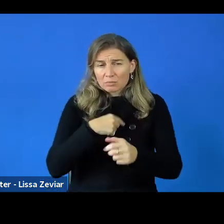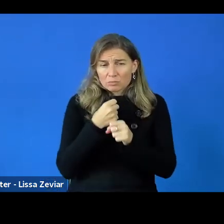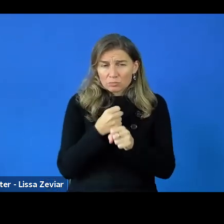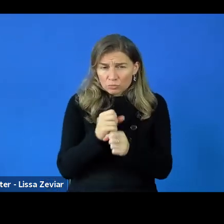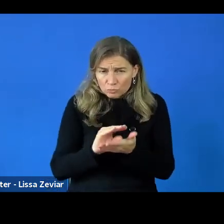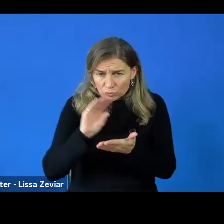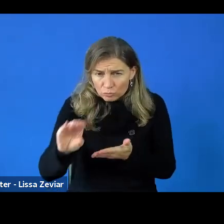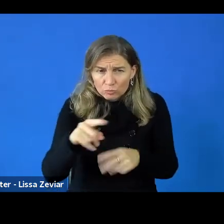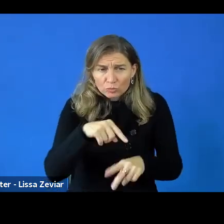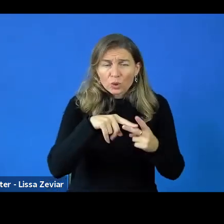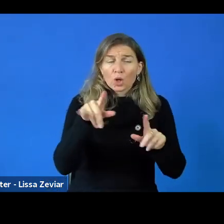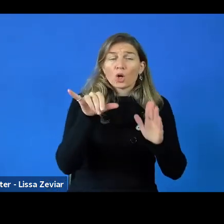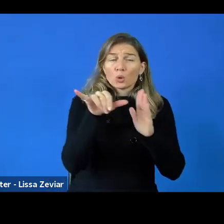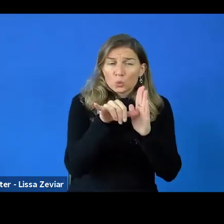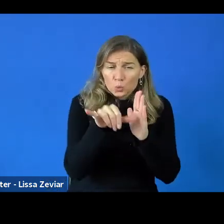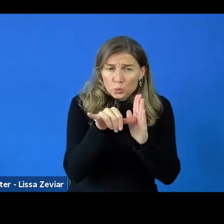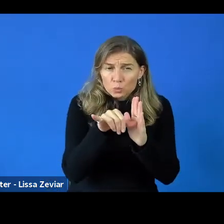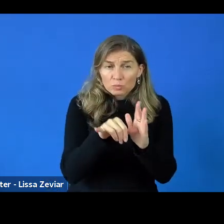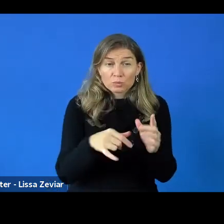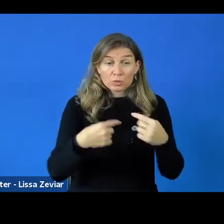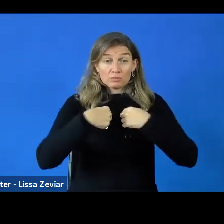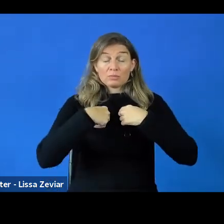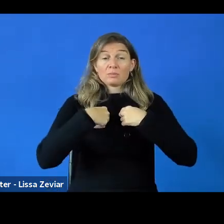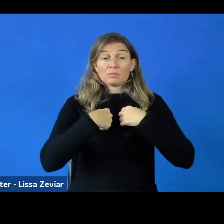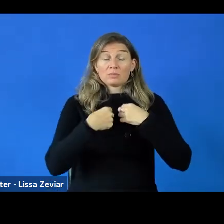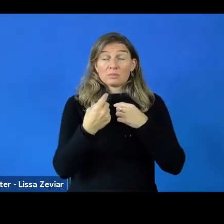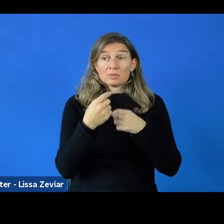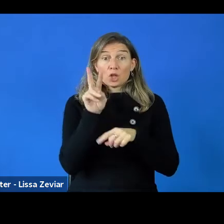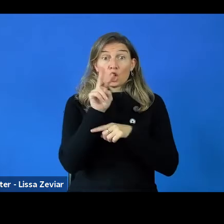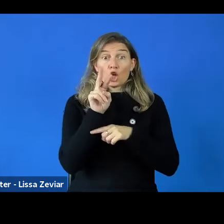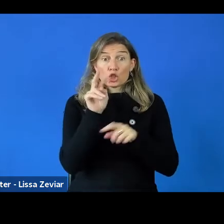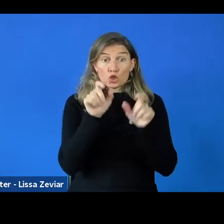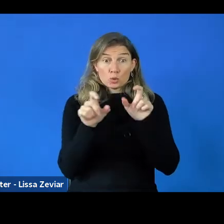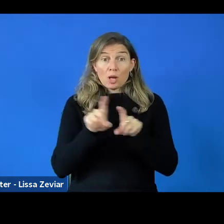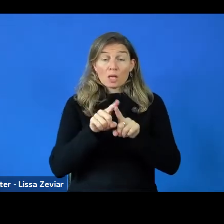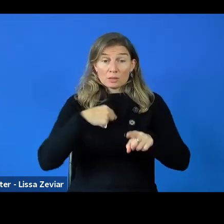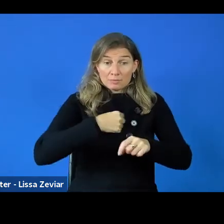The end-users, consumers are making themselves the content.